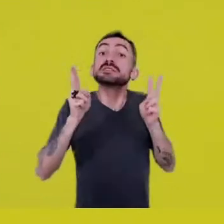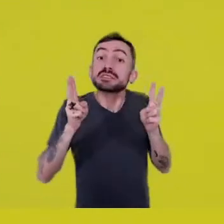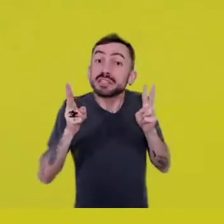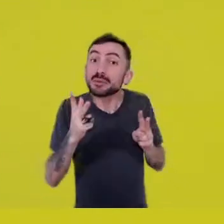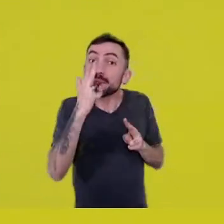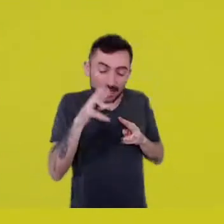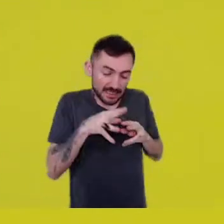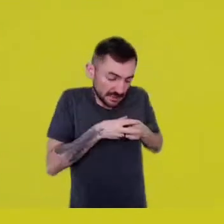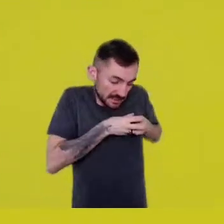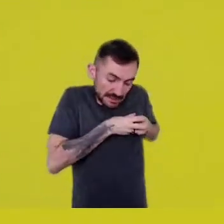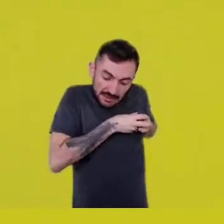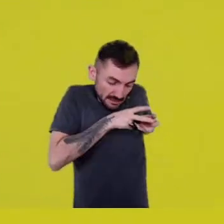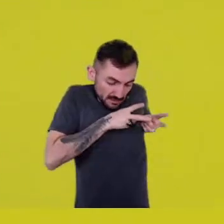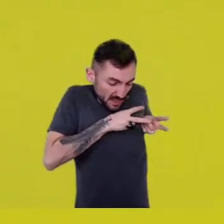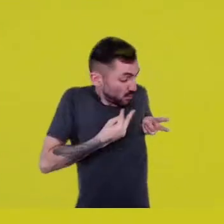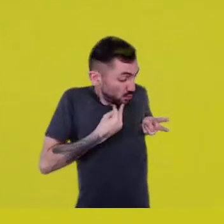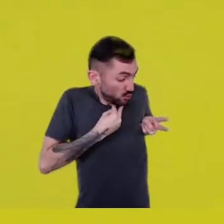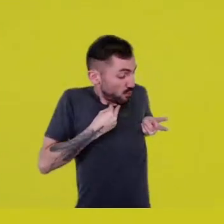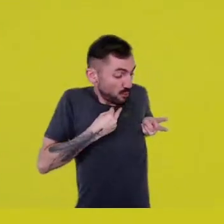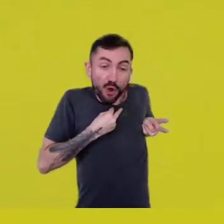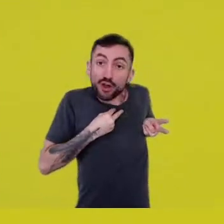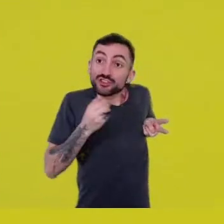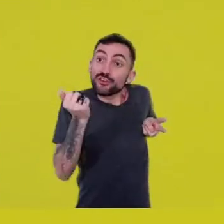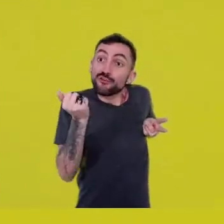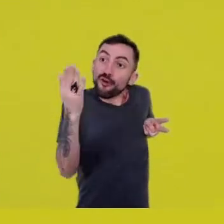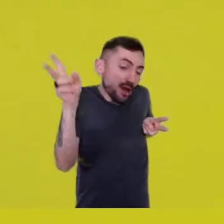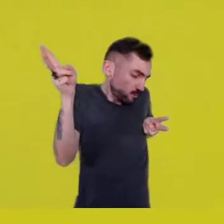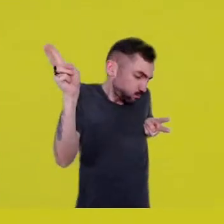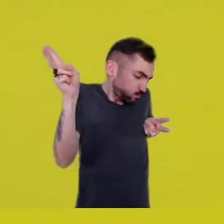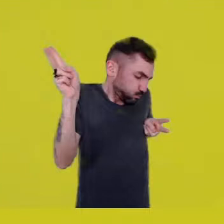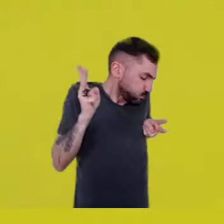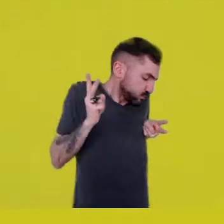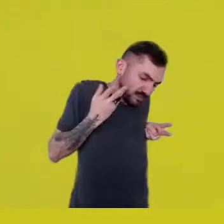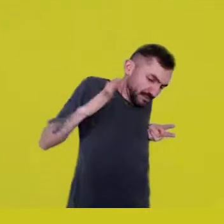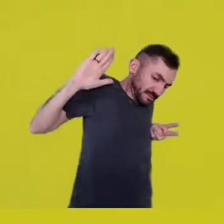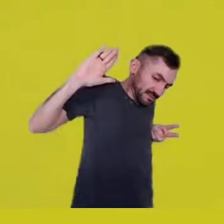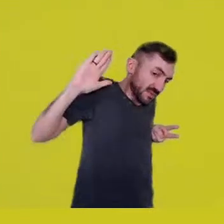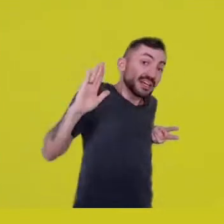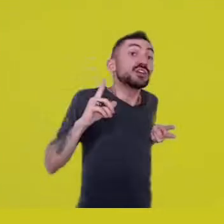or that something escapes out there and gets in here, inside,